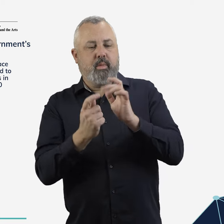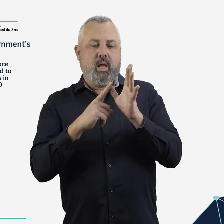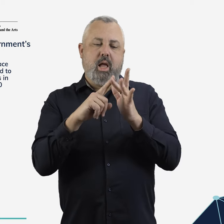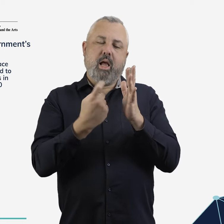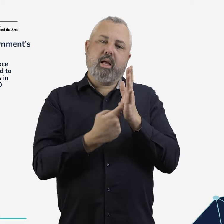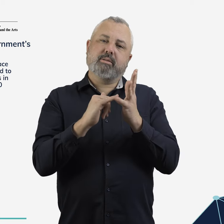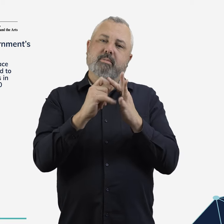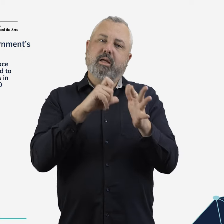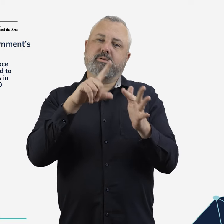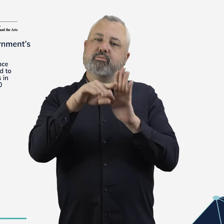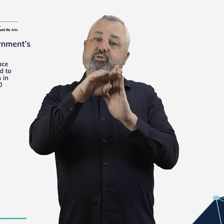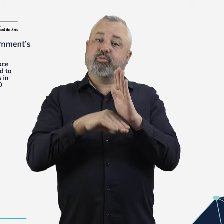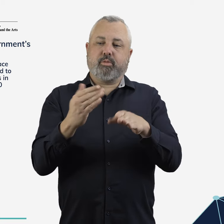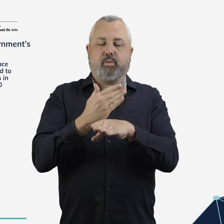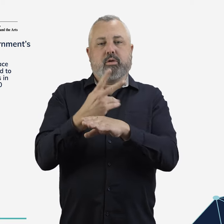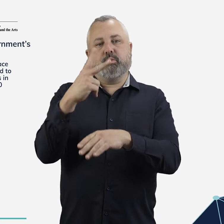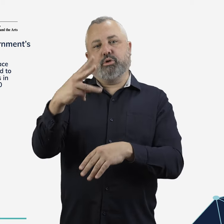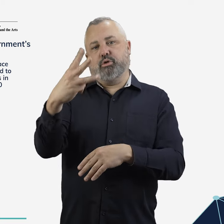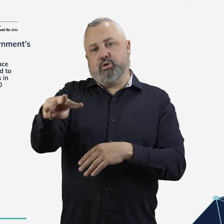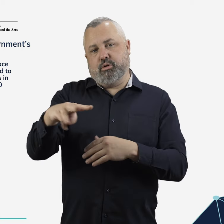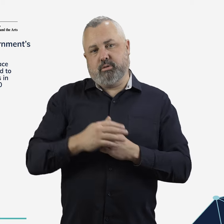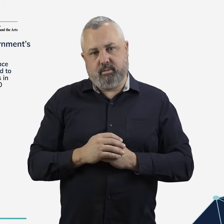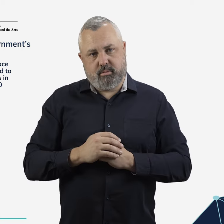Australia’s airspace regulatory arrangements by 2030.